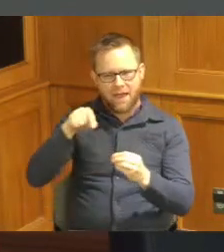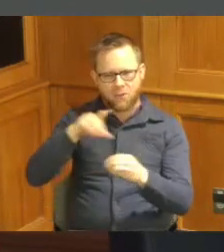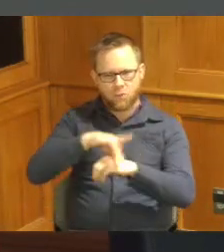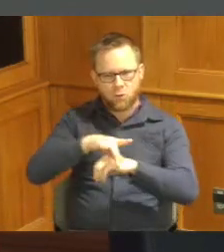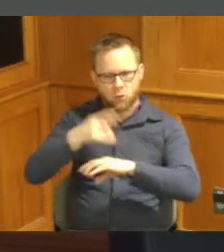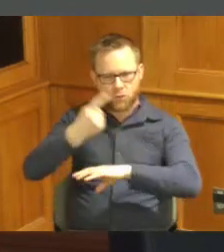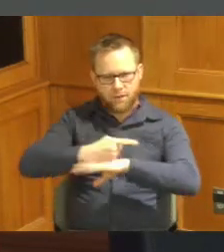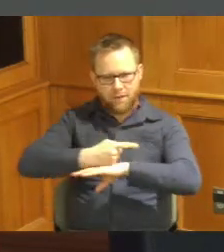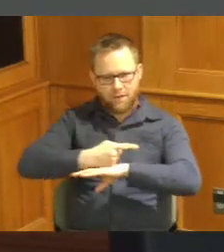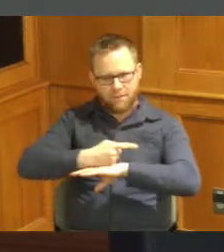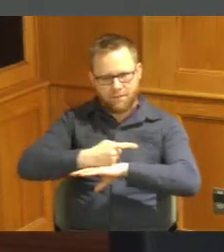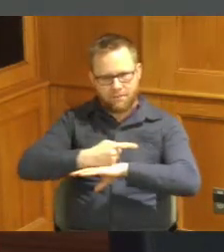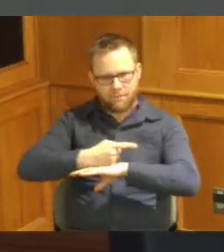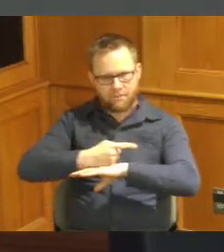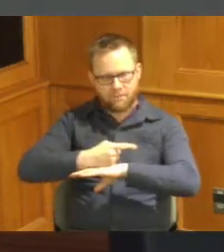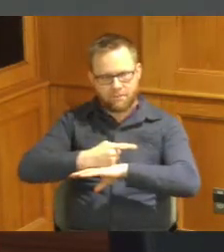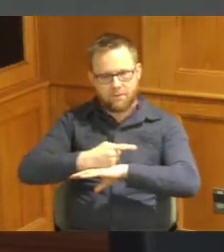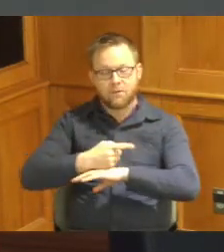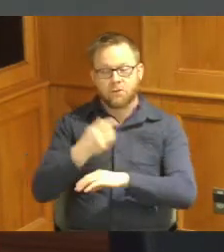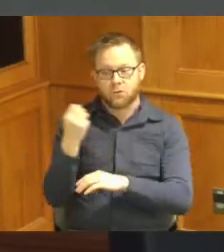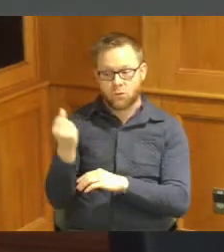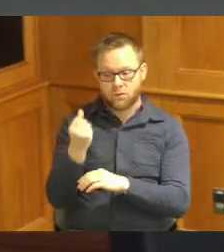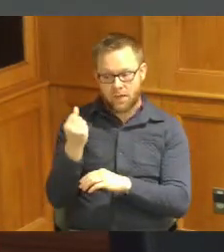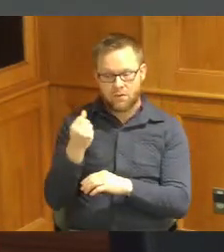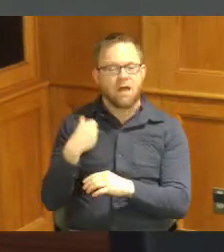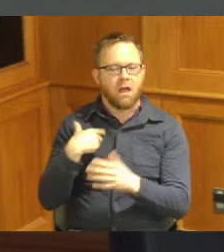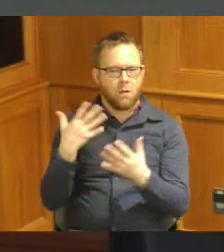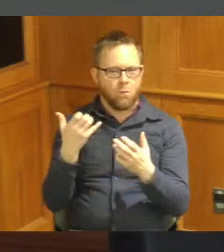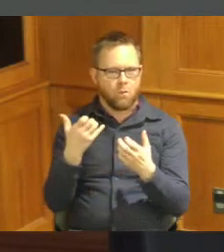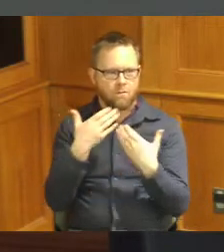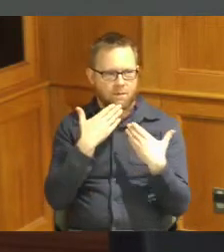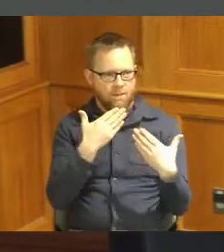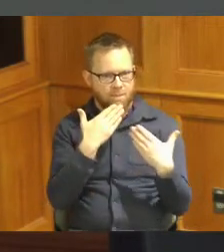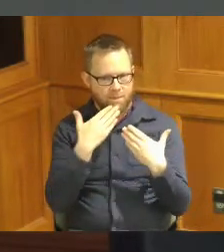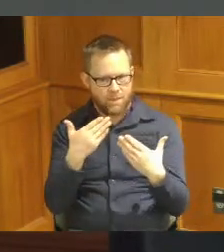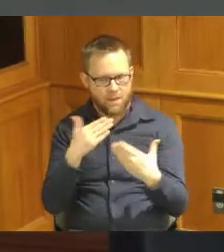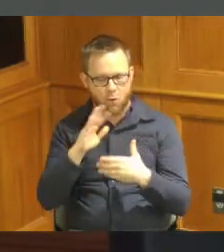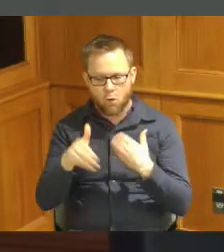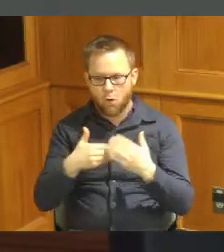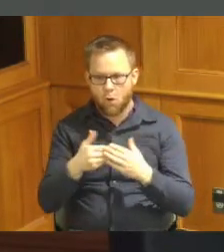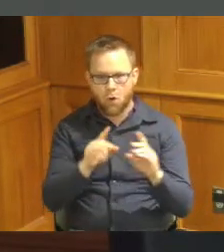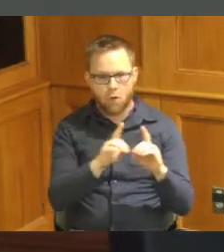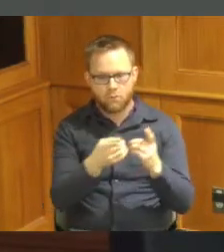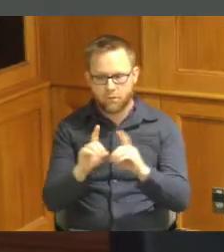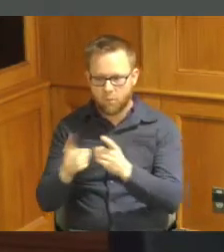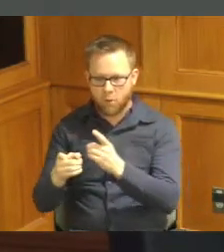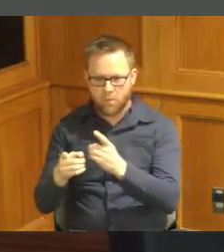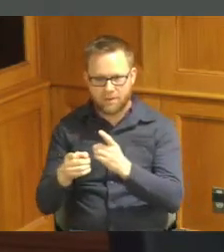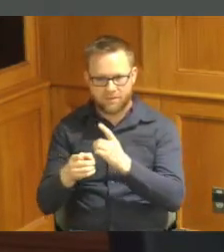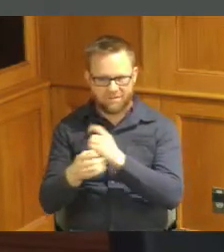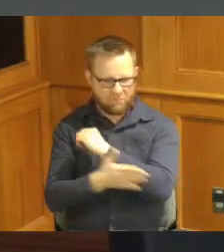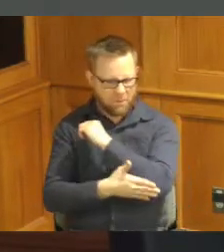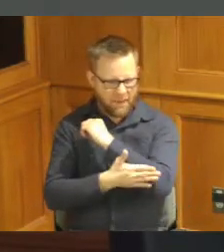just do for this Saturday I do want to thank all of the County departments specifically that have